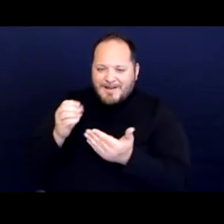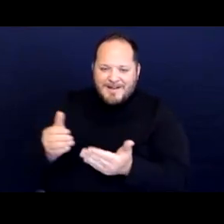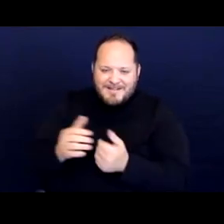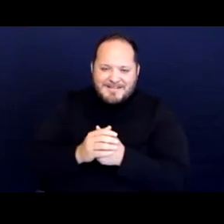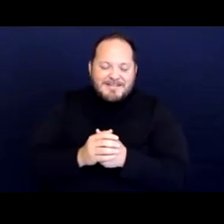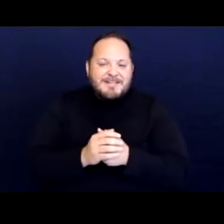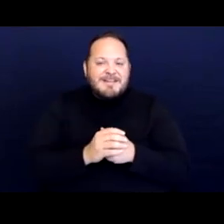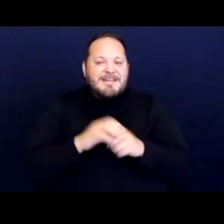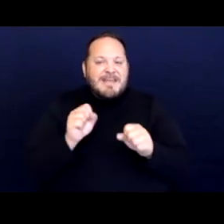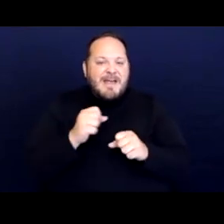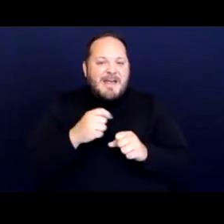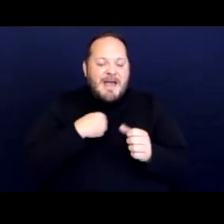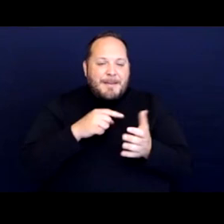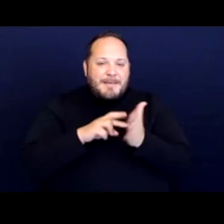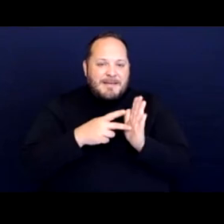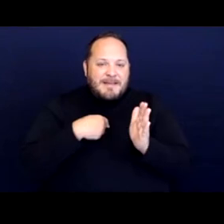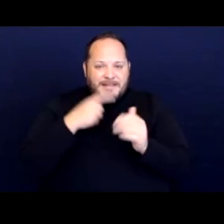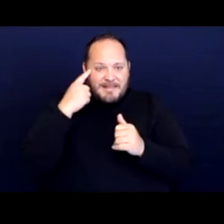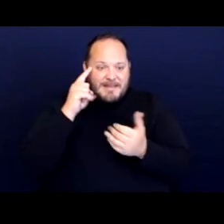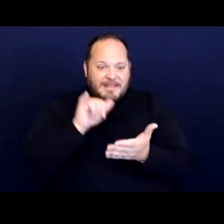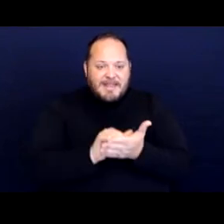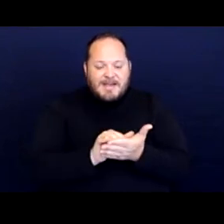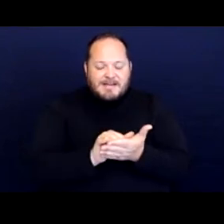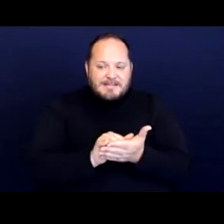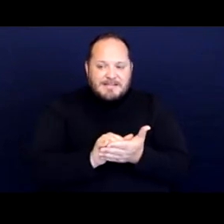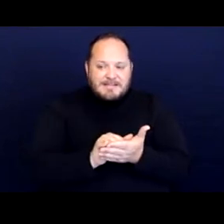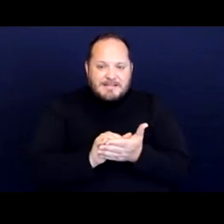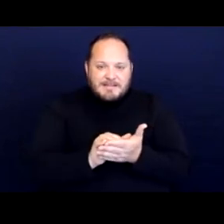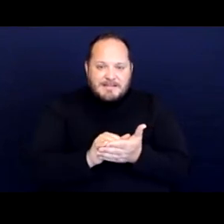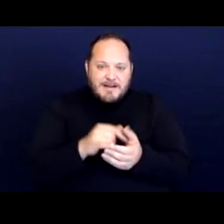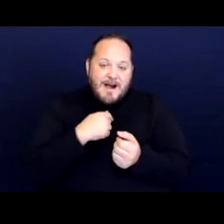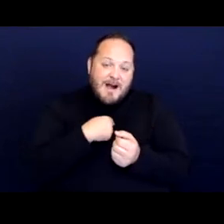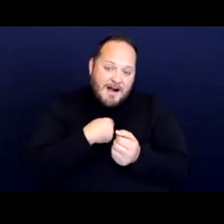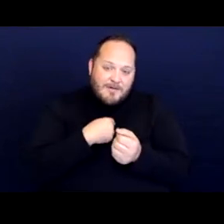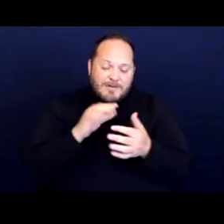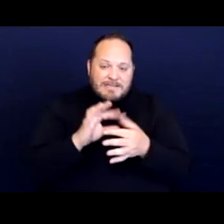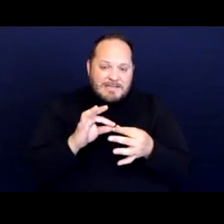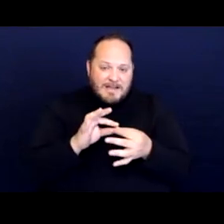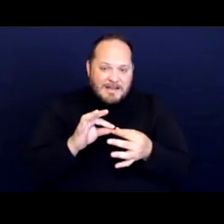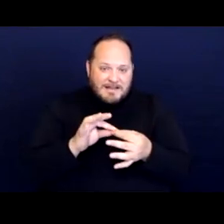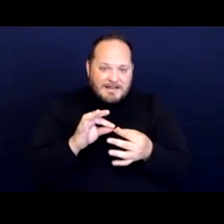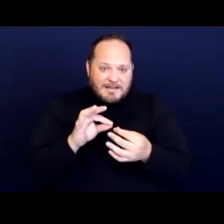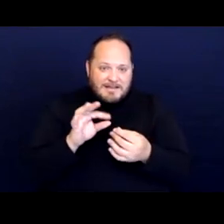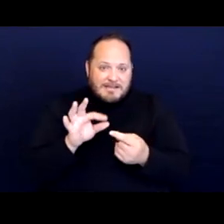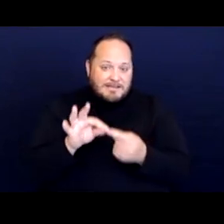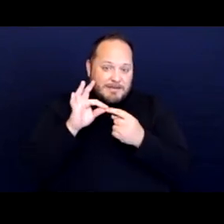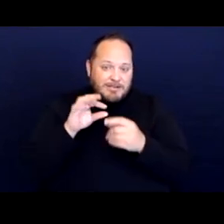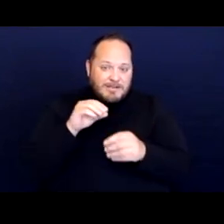Yeah, no, I mean, I think that, I would say that, especially Vannucci case, for example